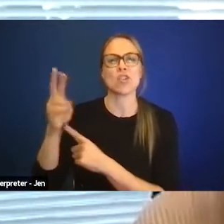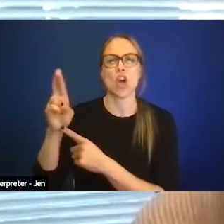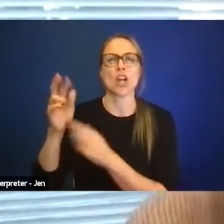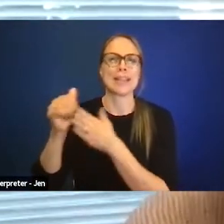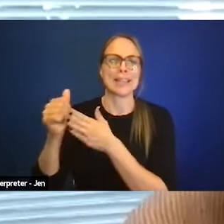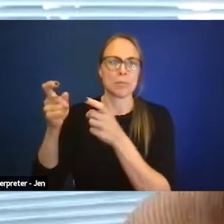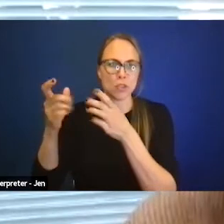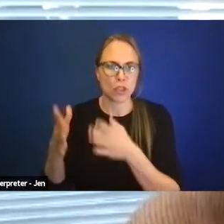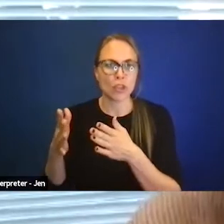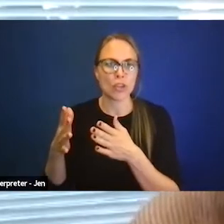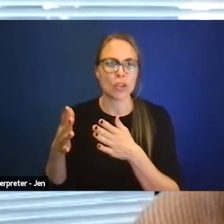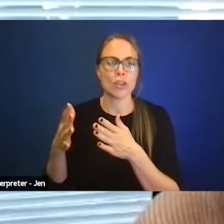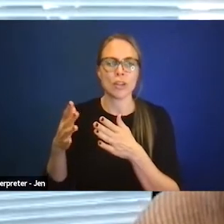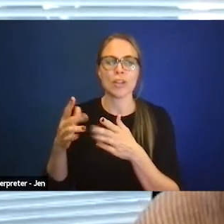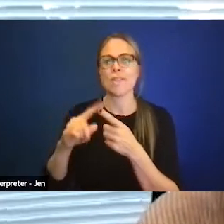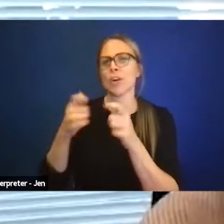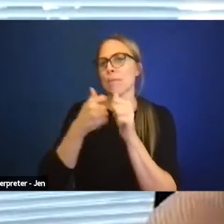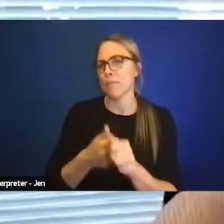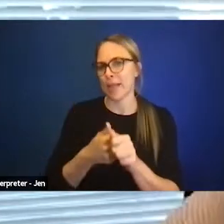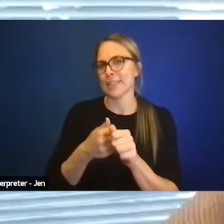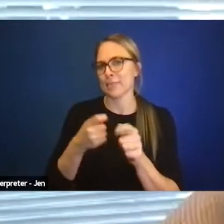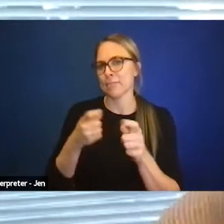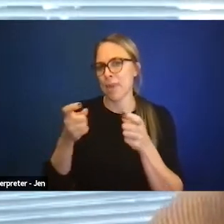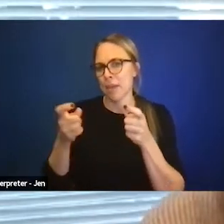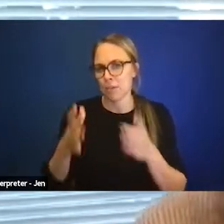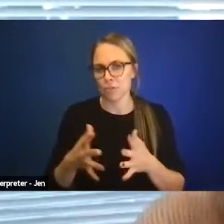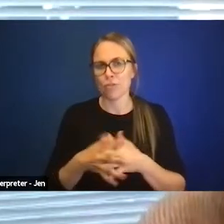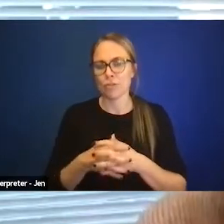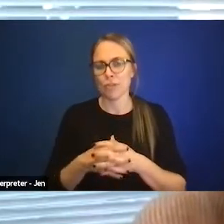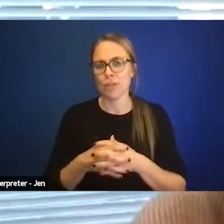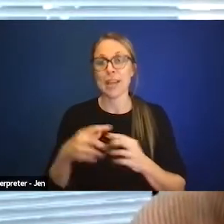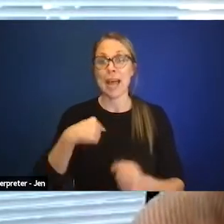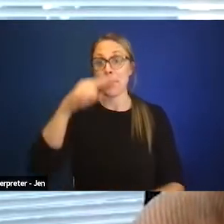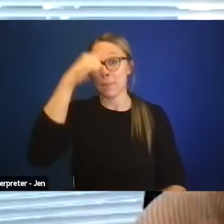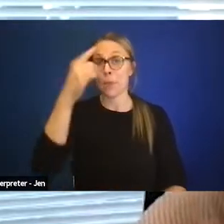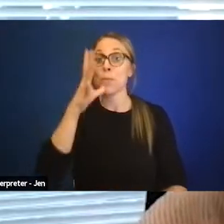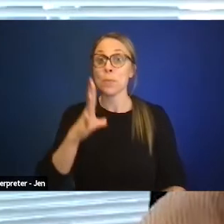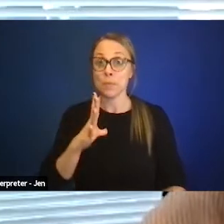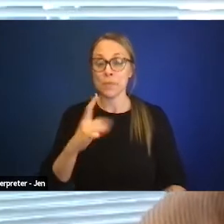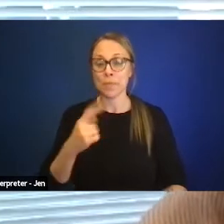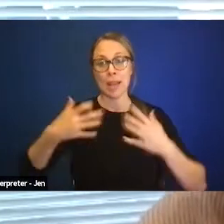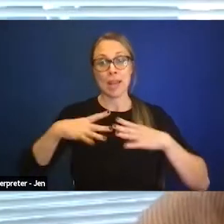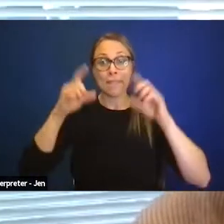Leave Administration and Compliance Manager. I am a black woman, I am wearing glasses,